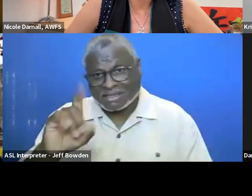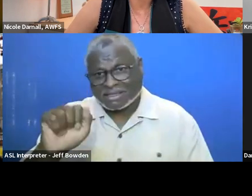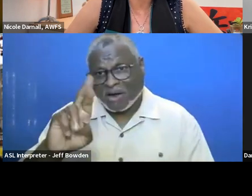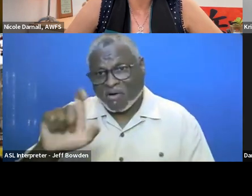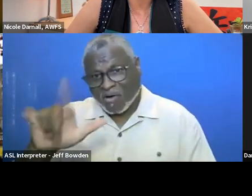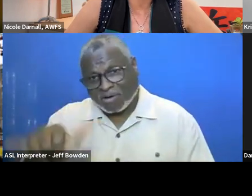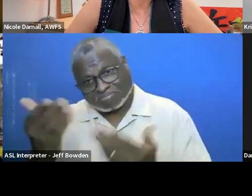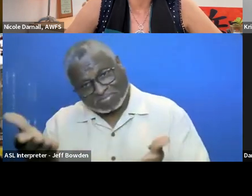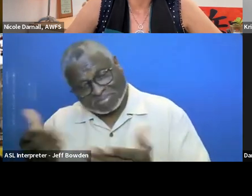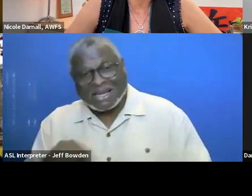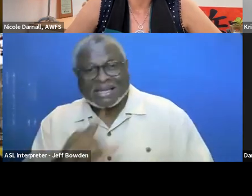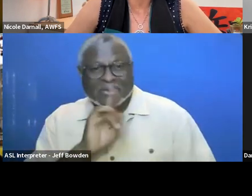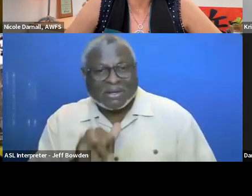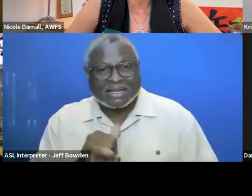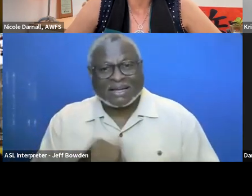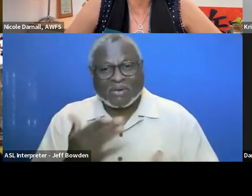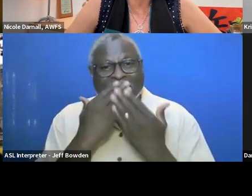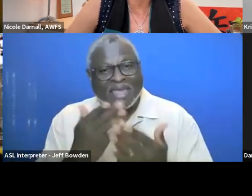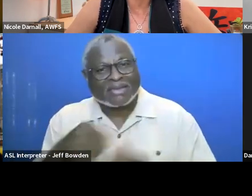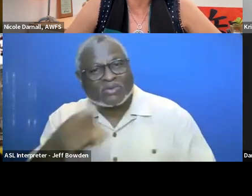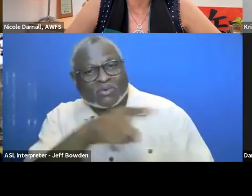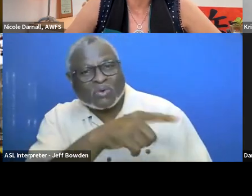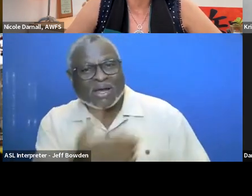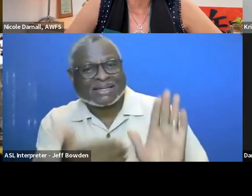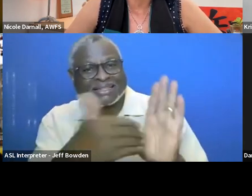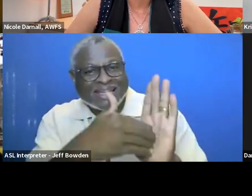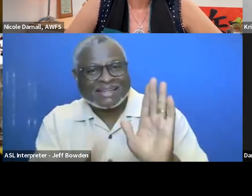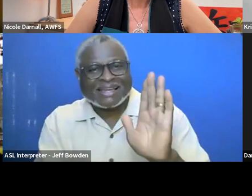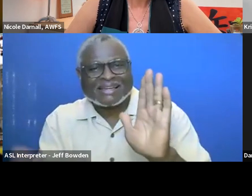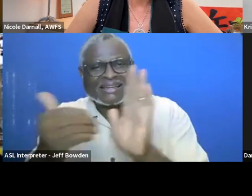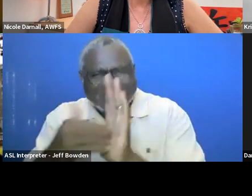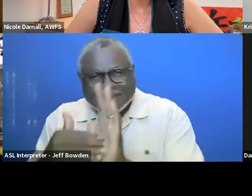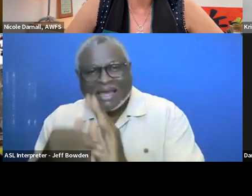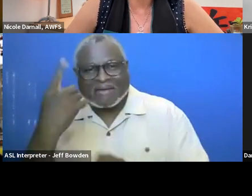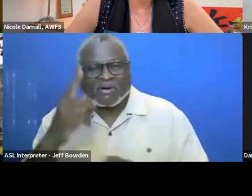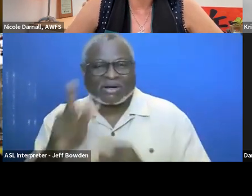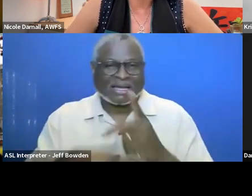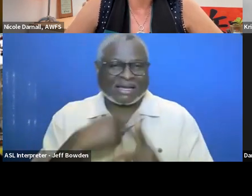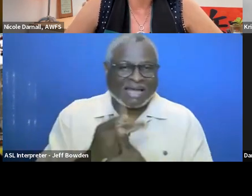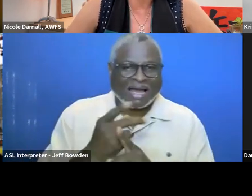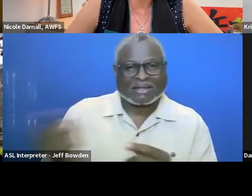I really want to thank you again and, again, for the time that you took to come and talk with us today.